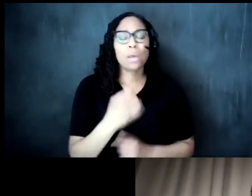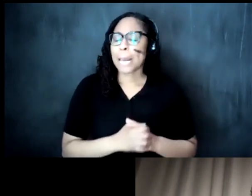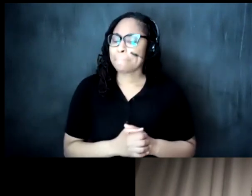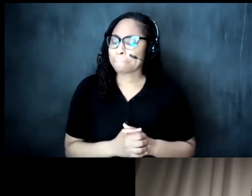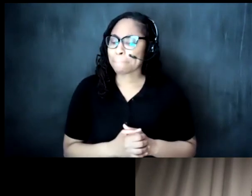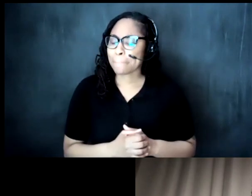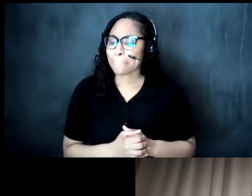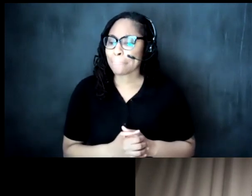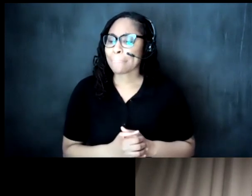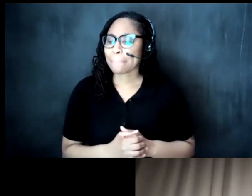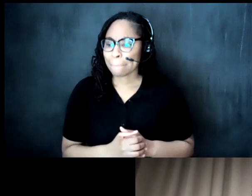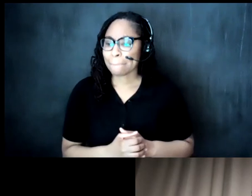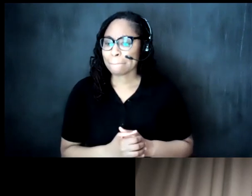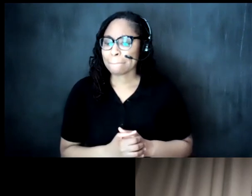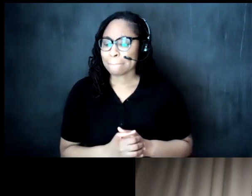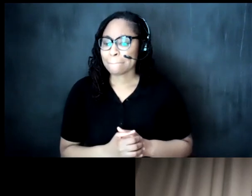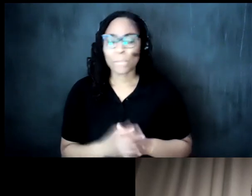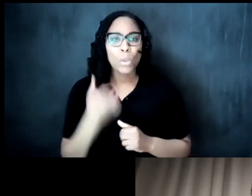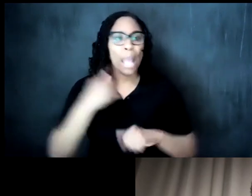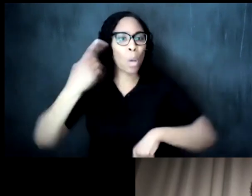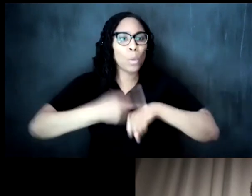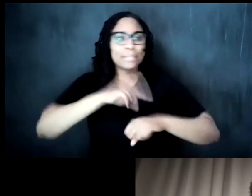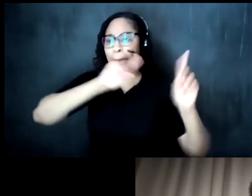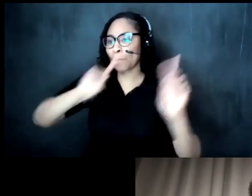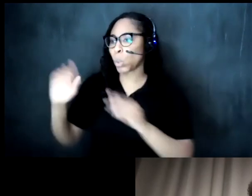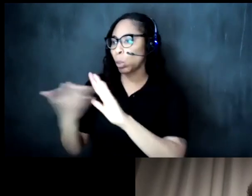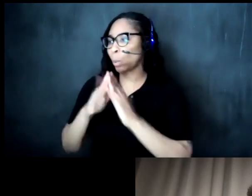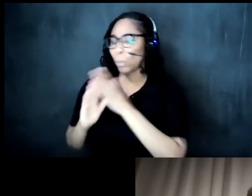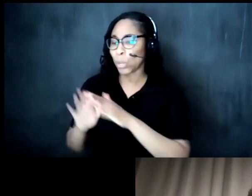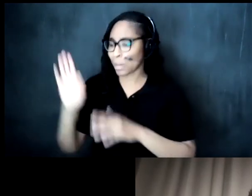community of your choice saying you know hey take this seriously but what sort of